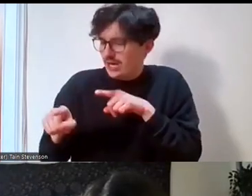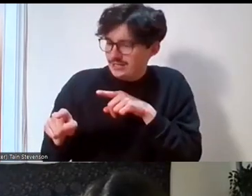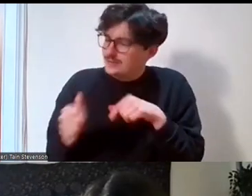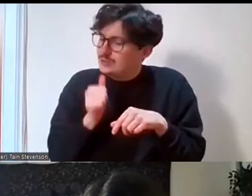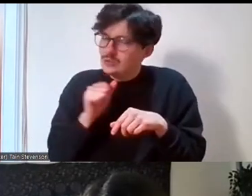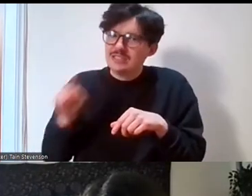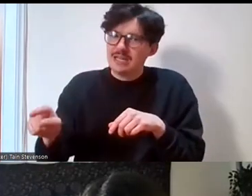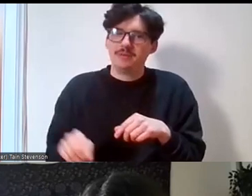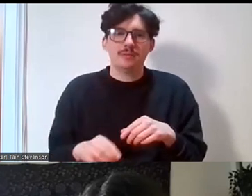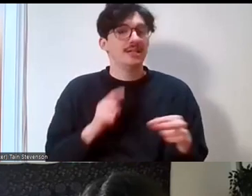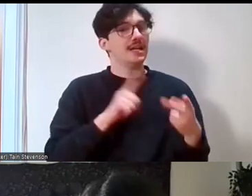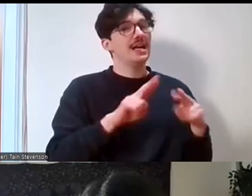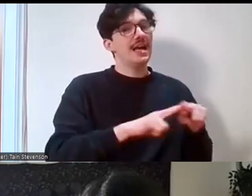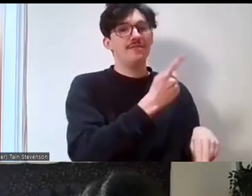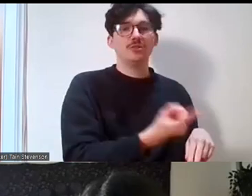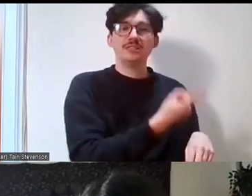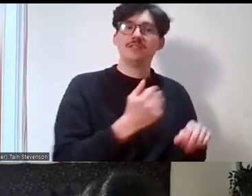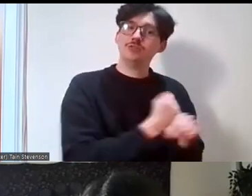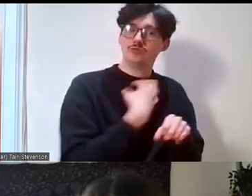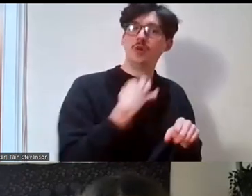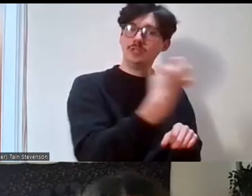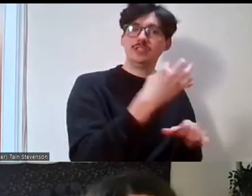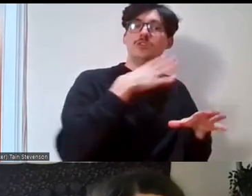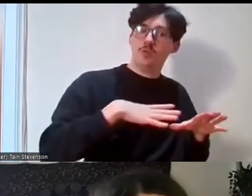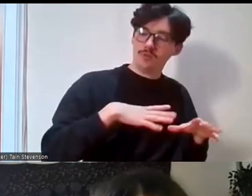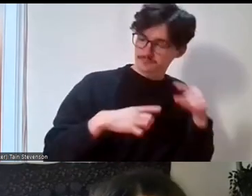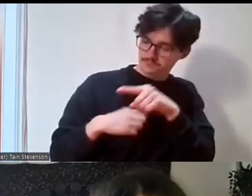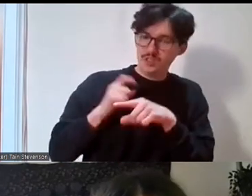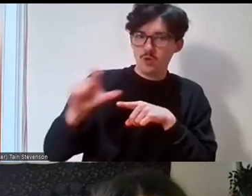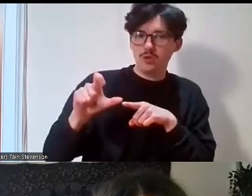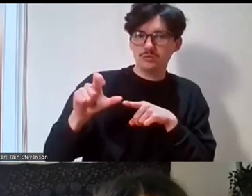are currently volunteering and you want to go on those courses, if there's is a cost to them, please